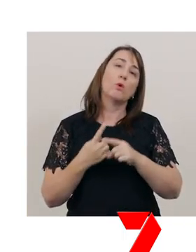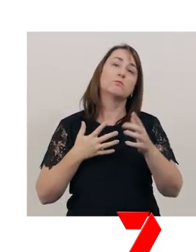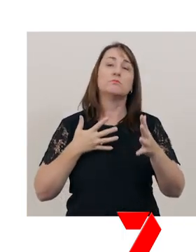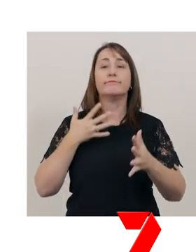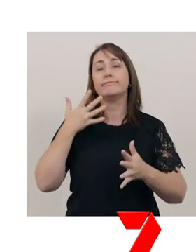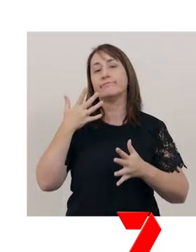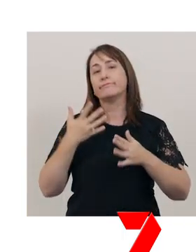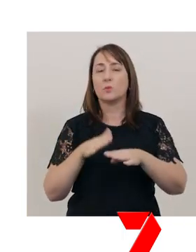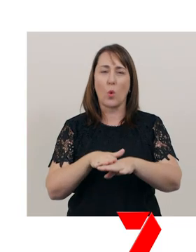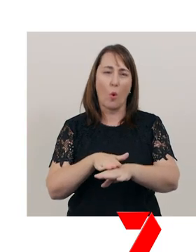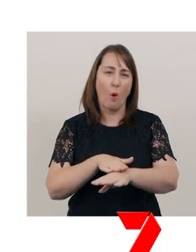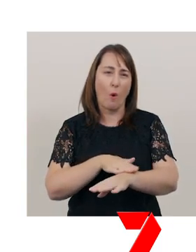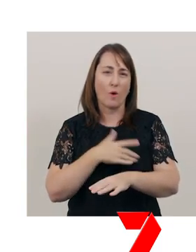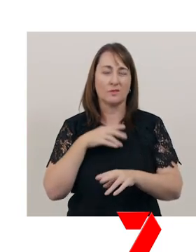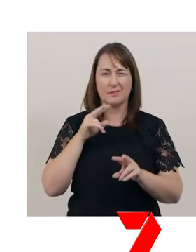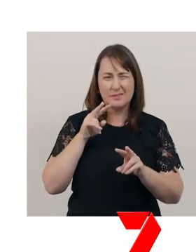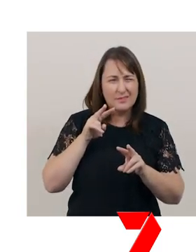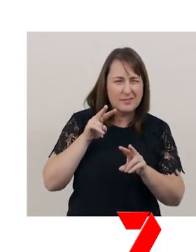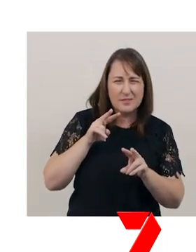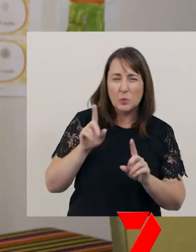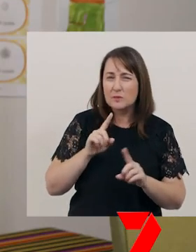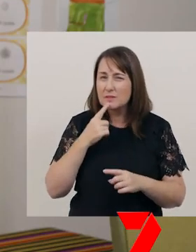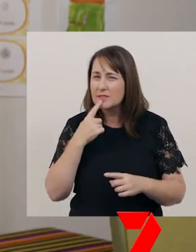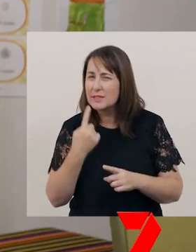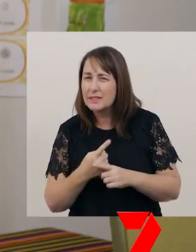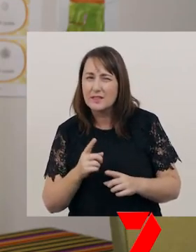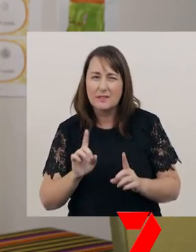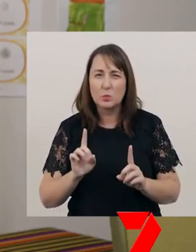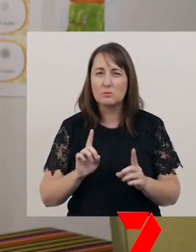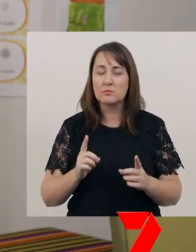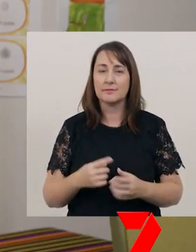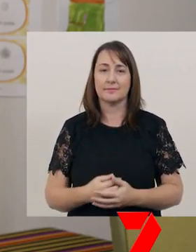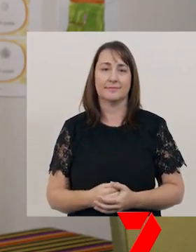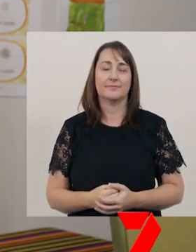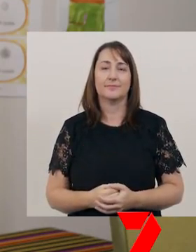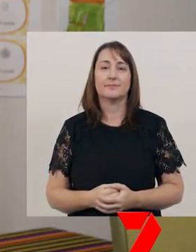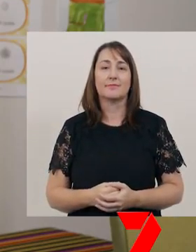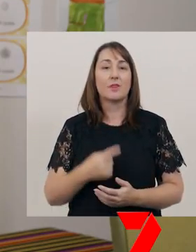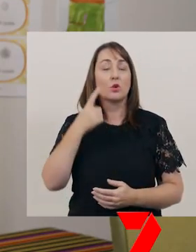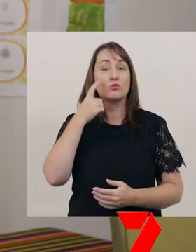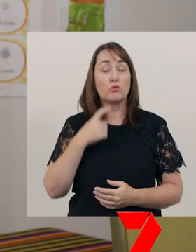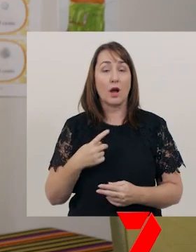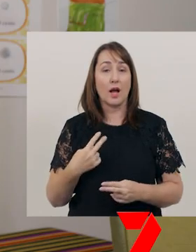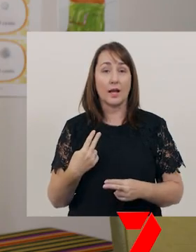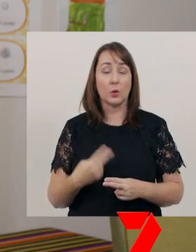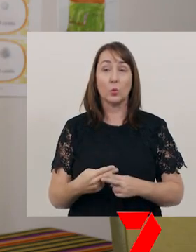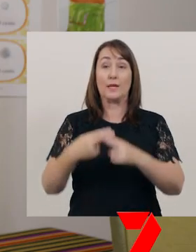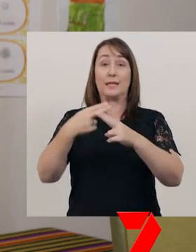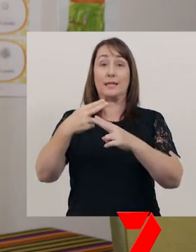as this can make it hard to follow what’s being said. Try speeding up and slowing down for effect.